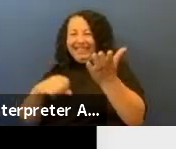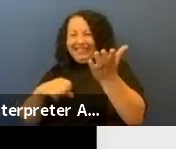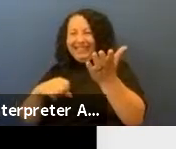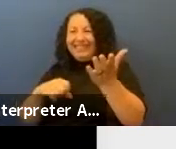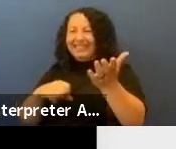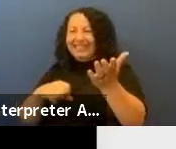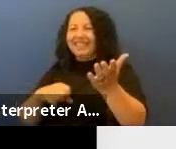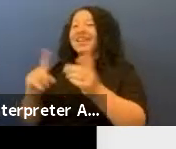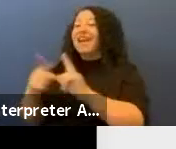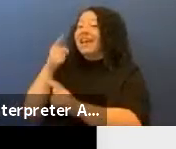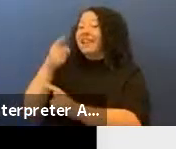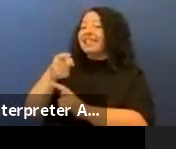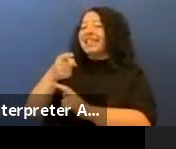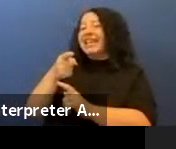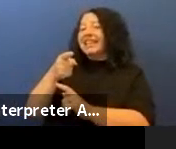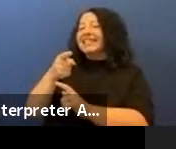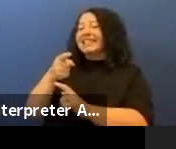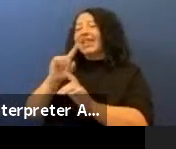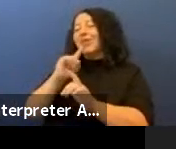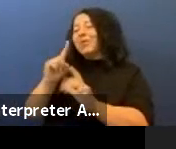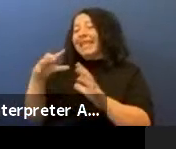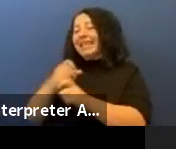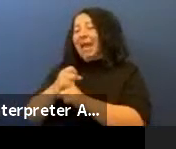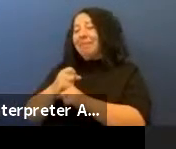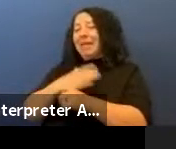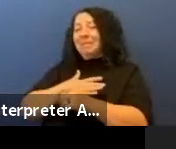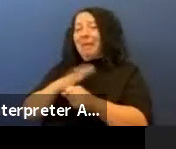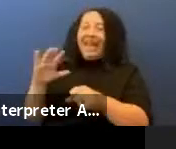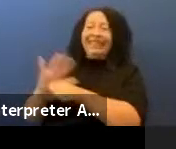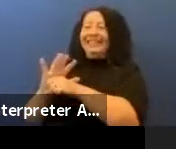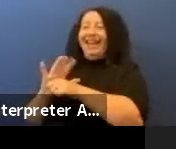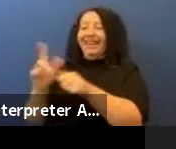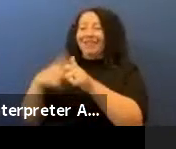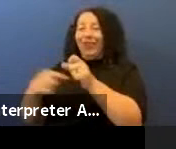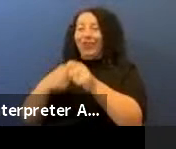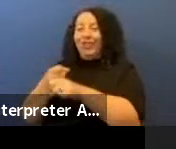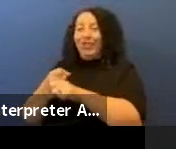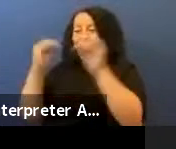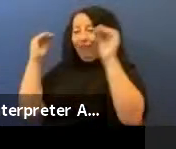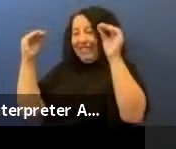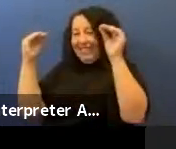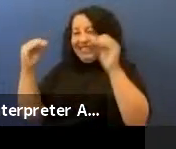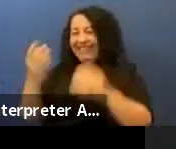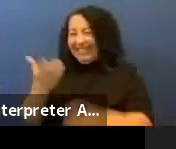This kind of encapsulates my entire first year of teaching, but it's like